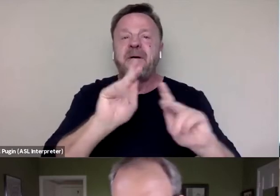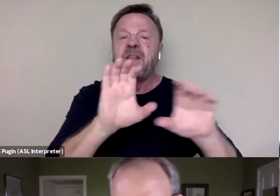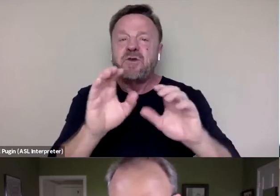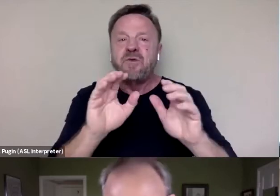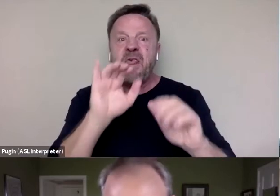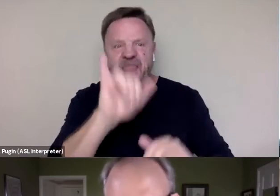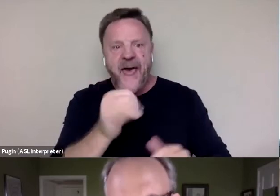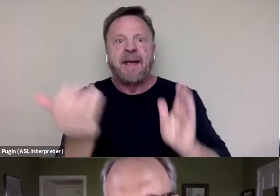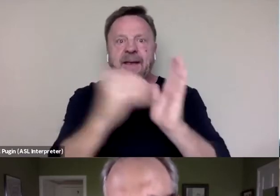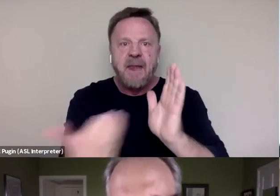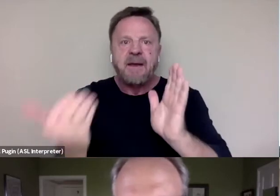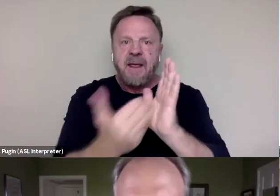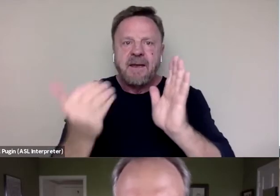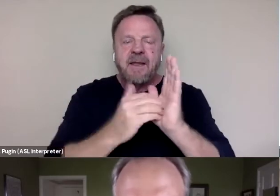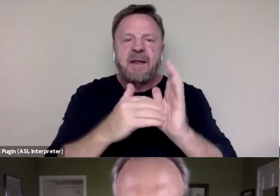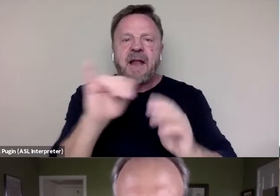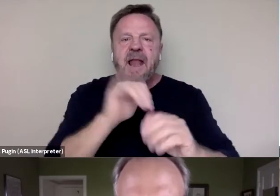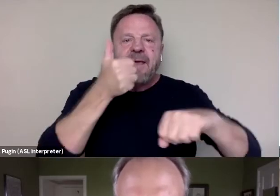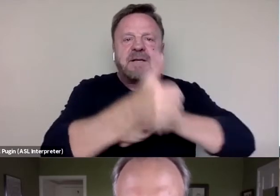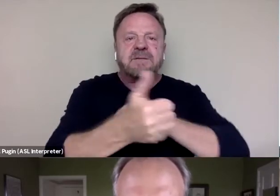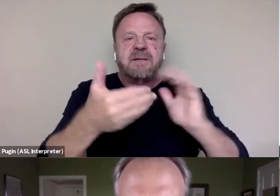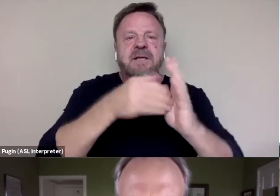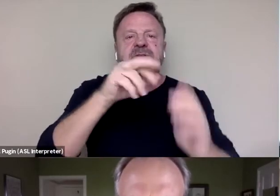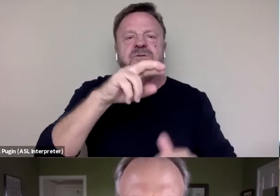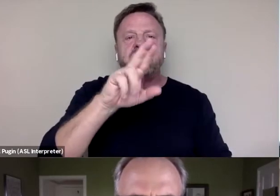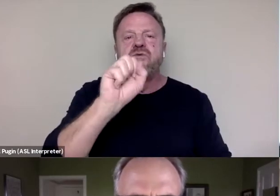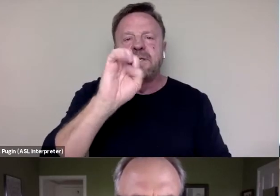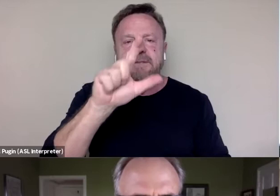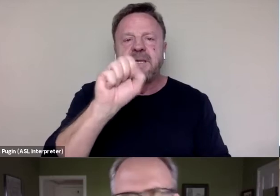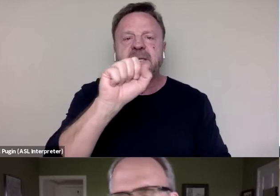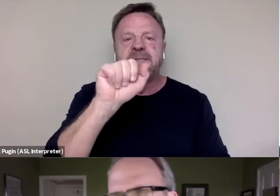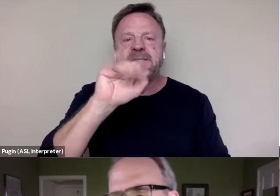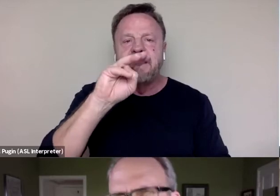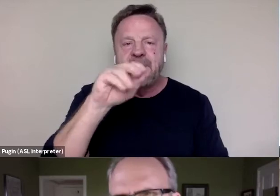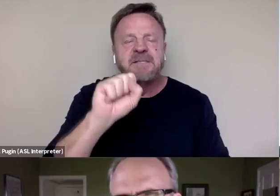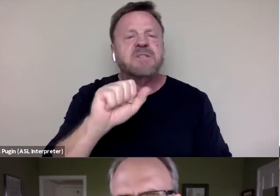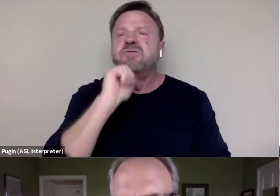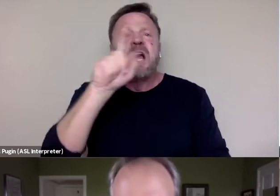like the accusations against Russell Simmons. So it's not just something that happens once or twice.